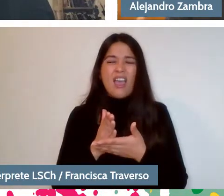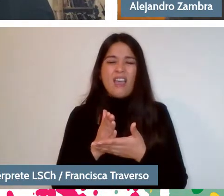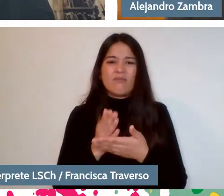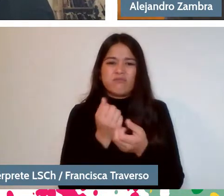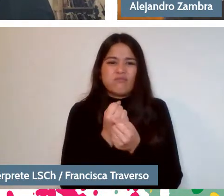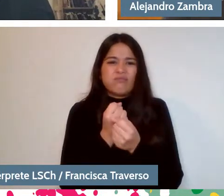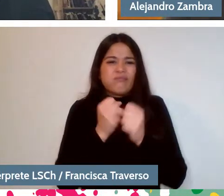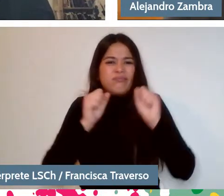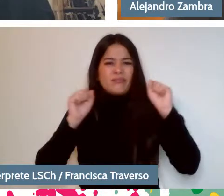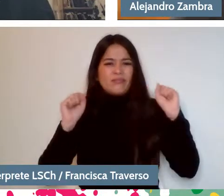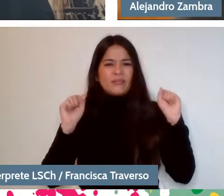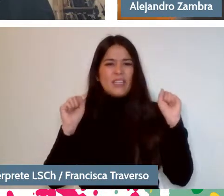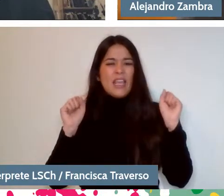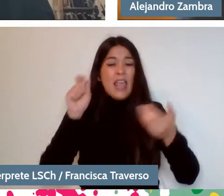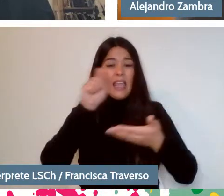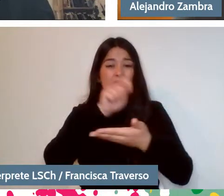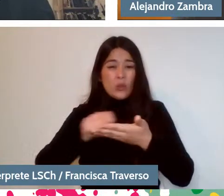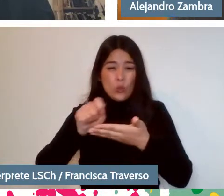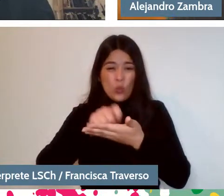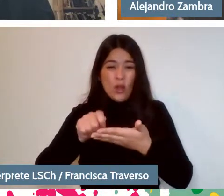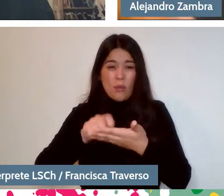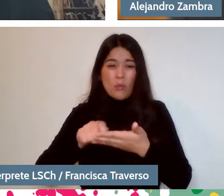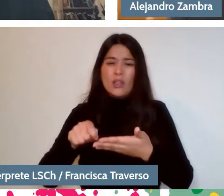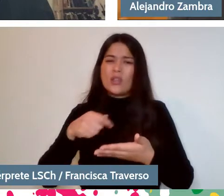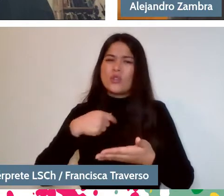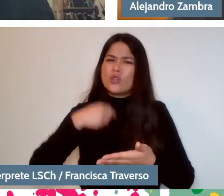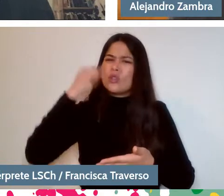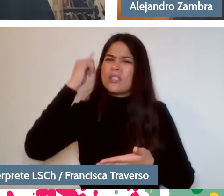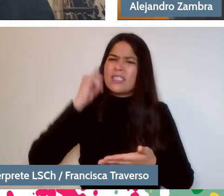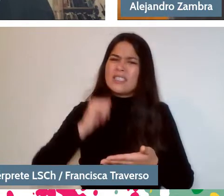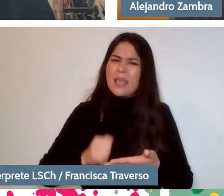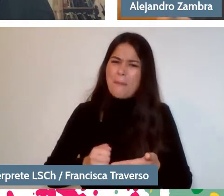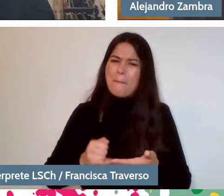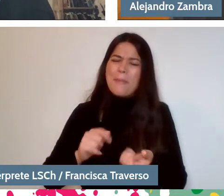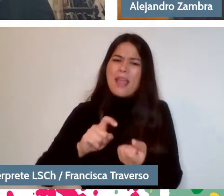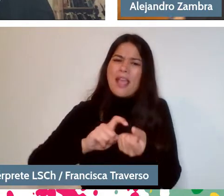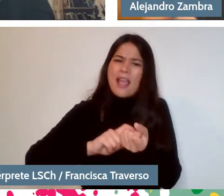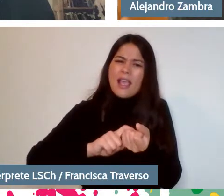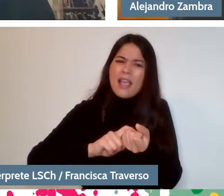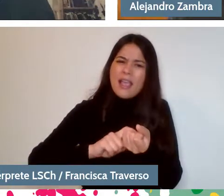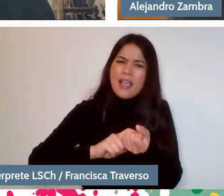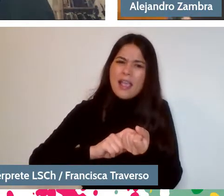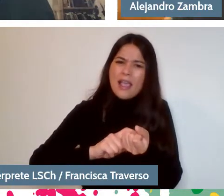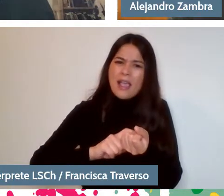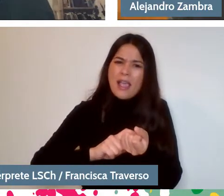In writing because I was always more or less the same in personality, I mean, in the way I speak.